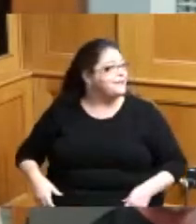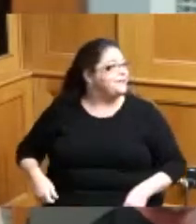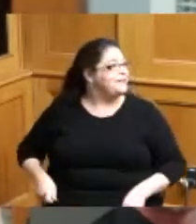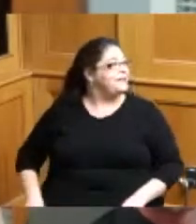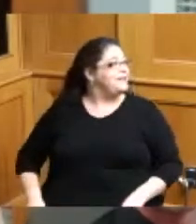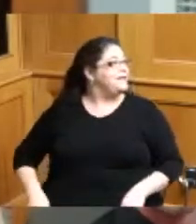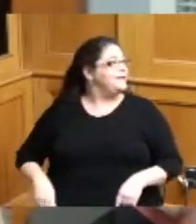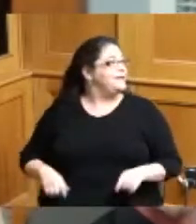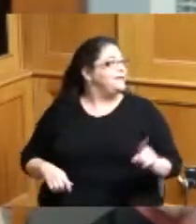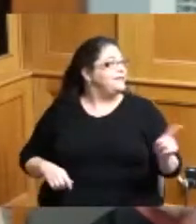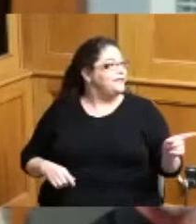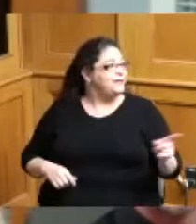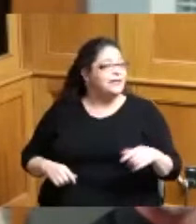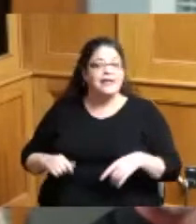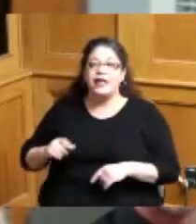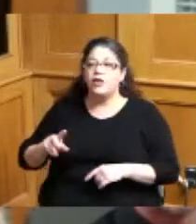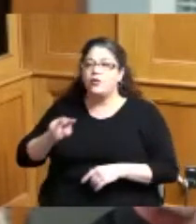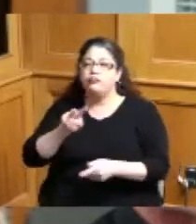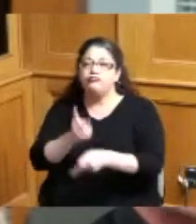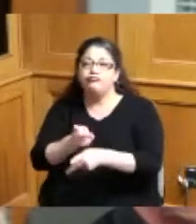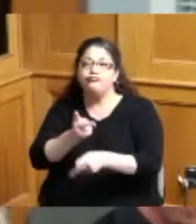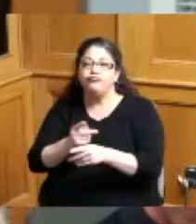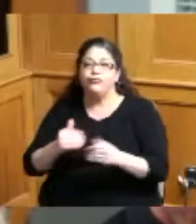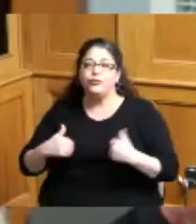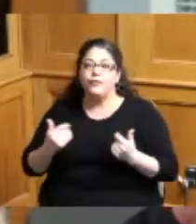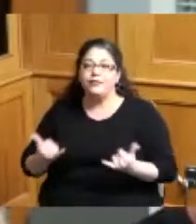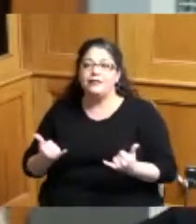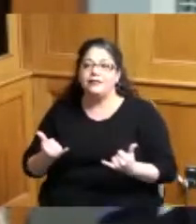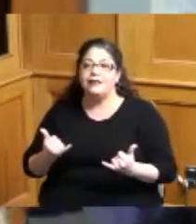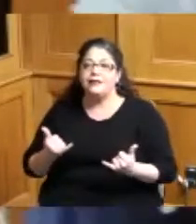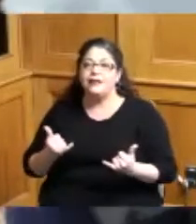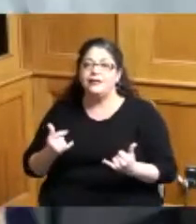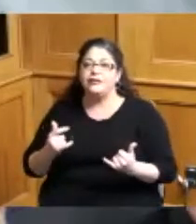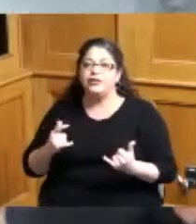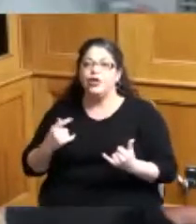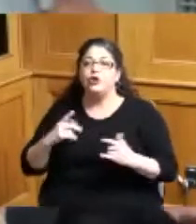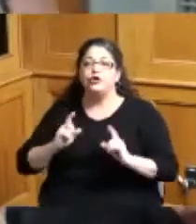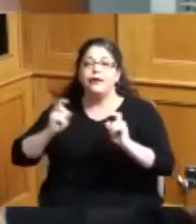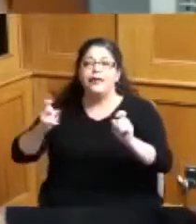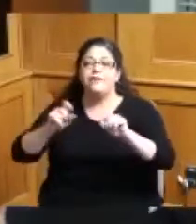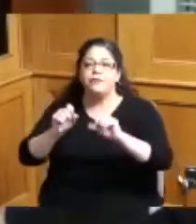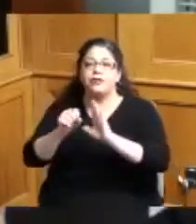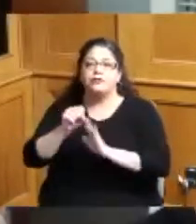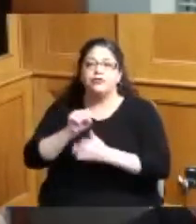y'all y'all looked out for the youth today y'all should get them a street sign now a street sign